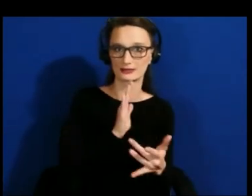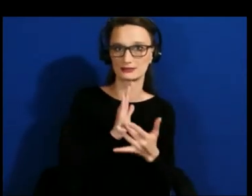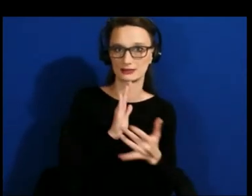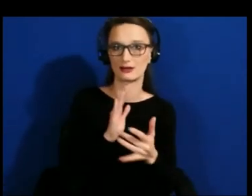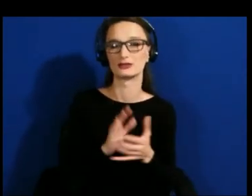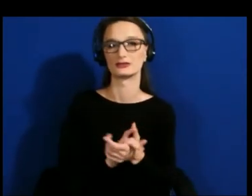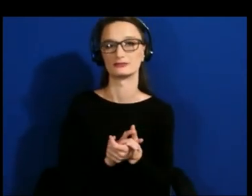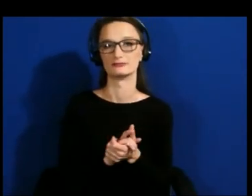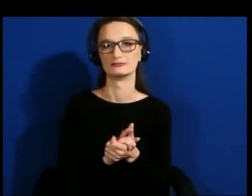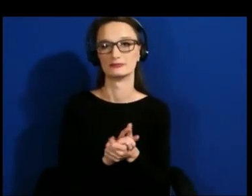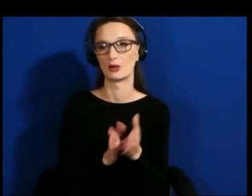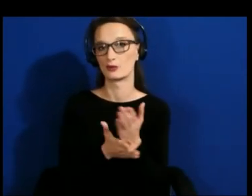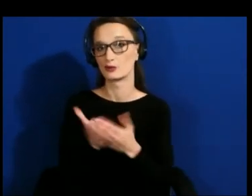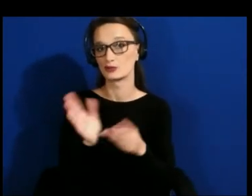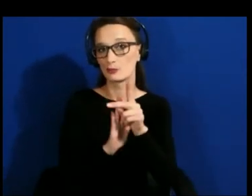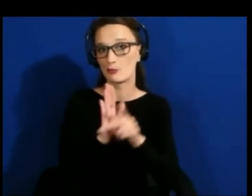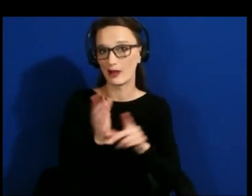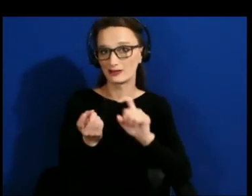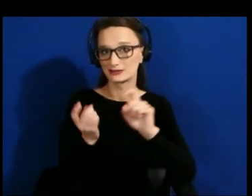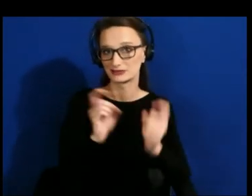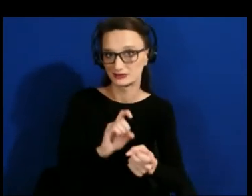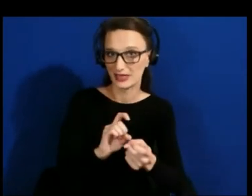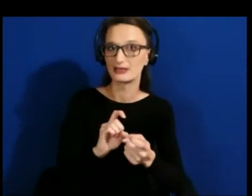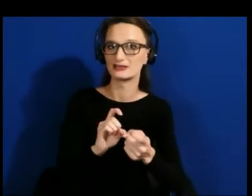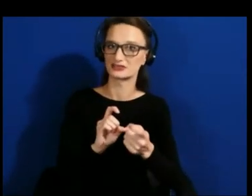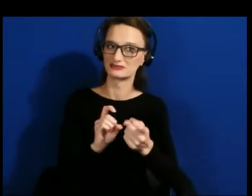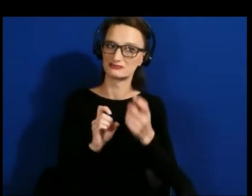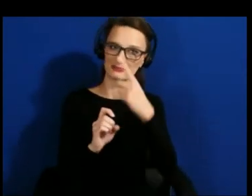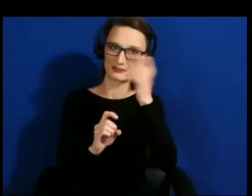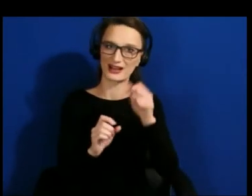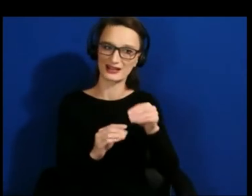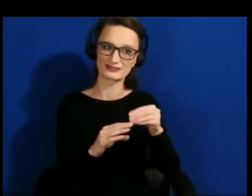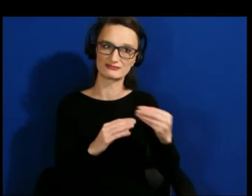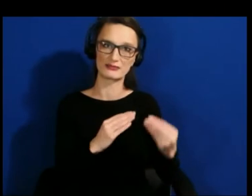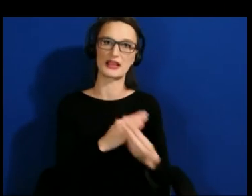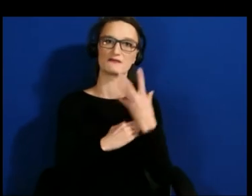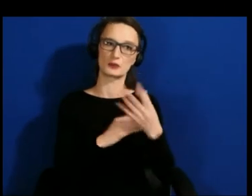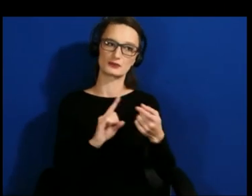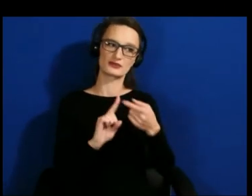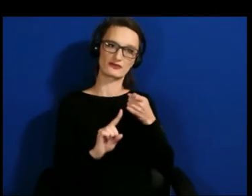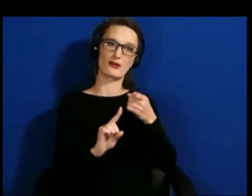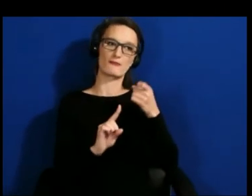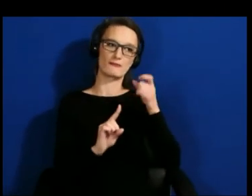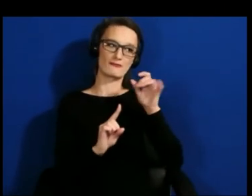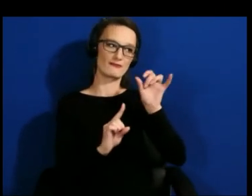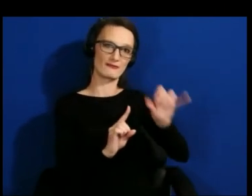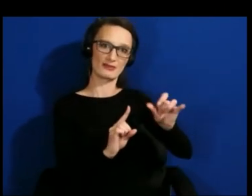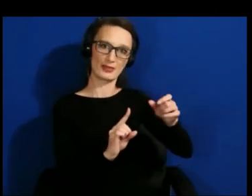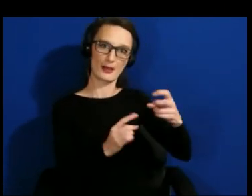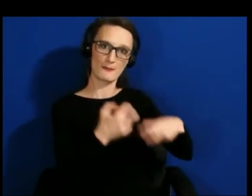a number of influential factors that has led to laws being created where Medicare and Medicaid